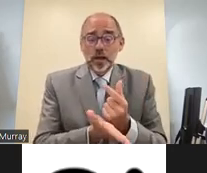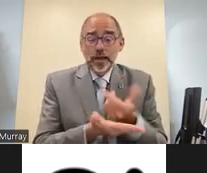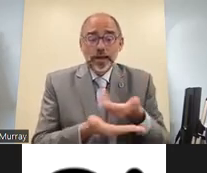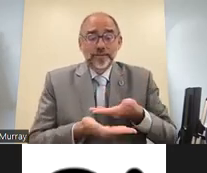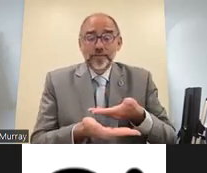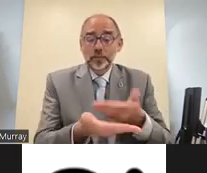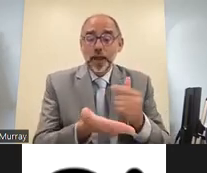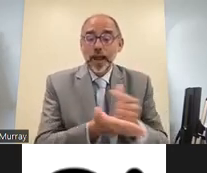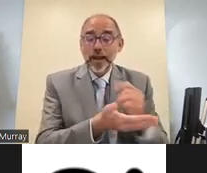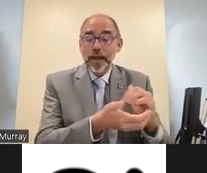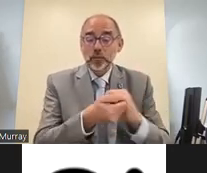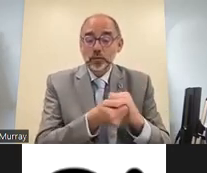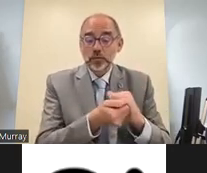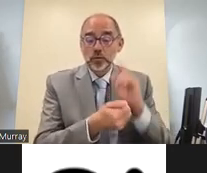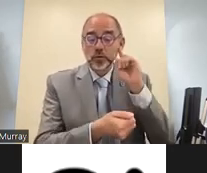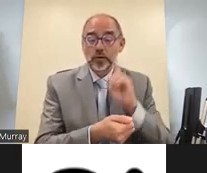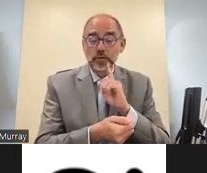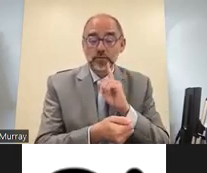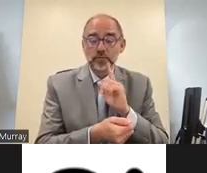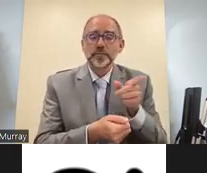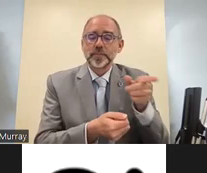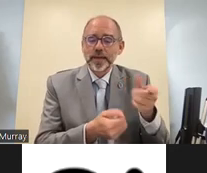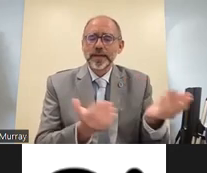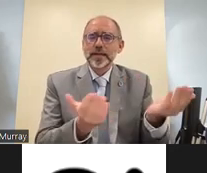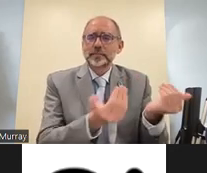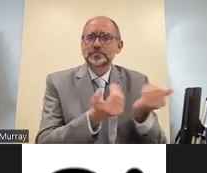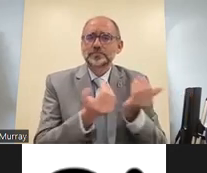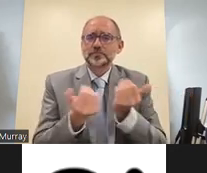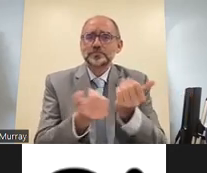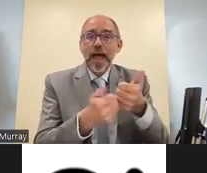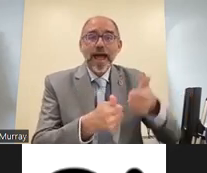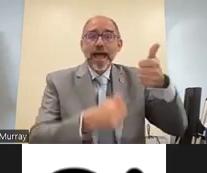last week i was in ghana at a meeting organised by our national member the national association